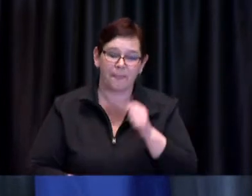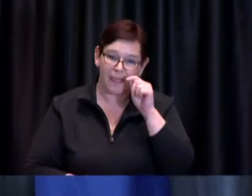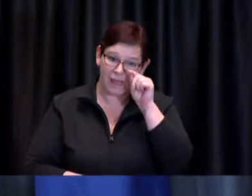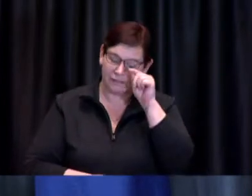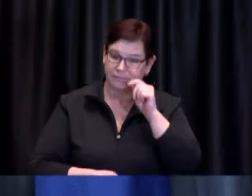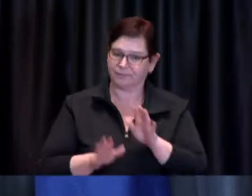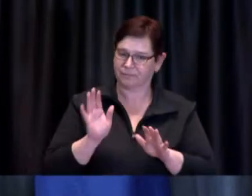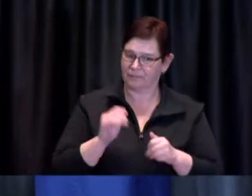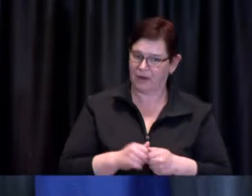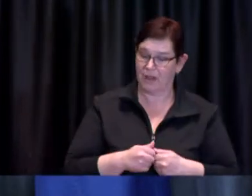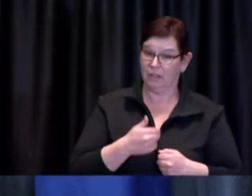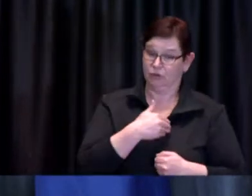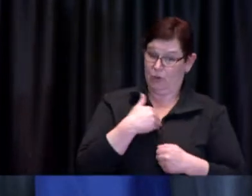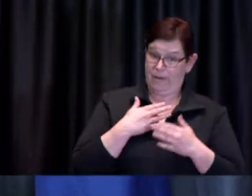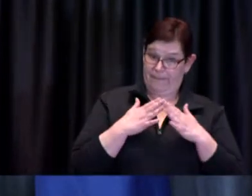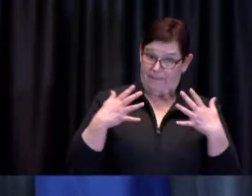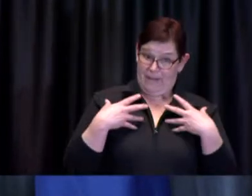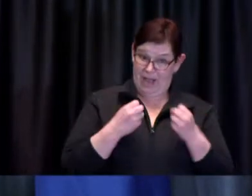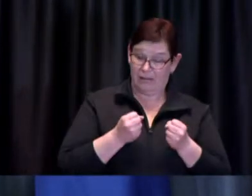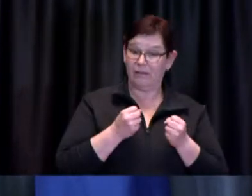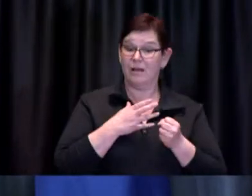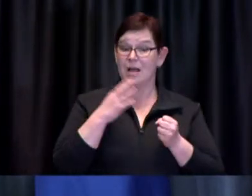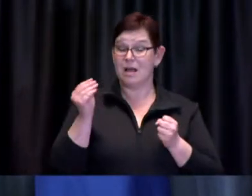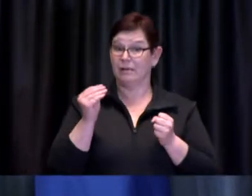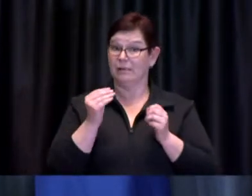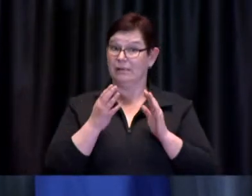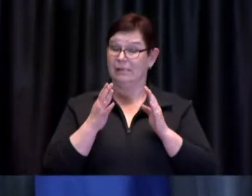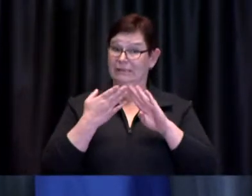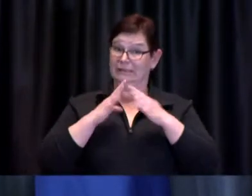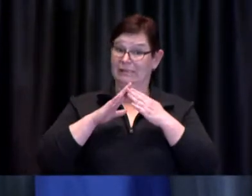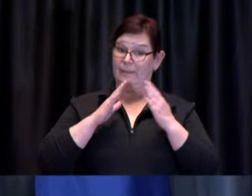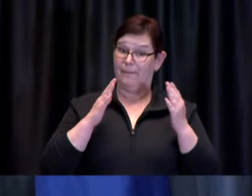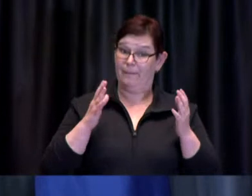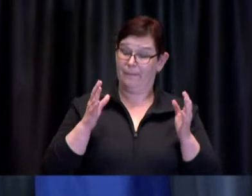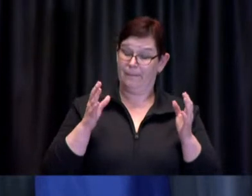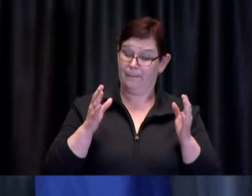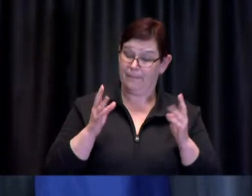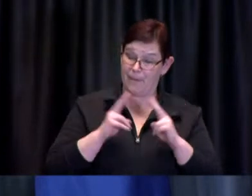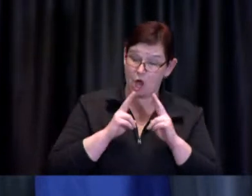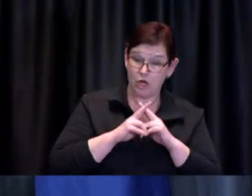city partners is working on establishing mobile clinics and those should be up and and running